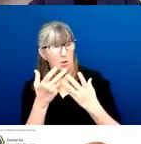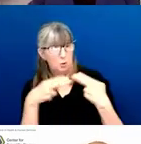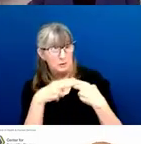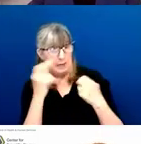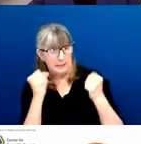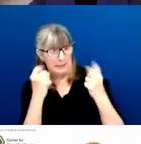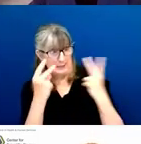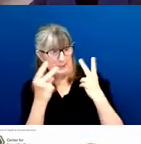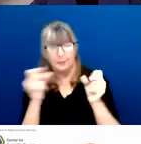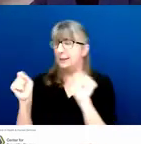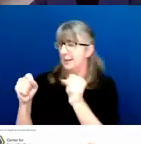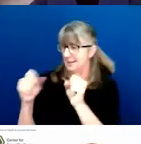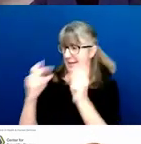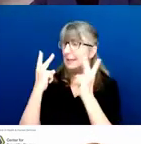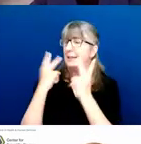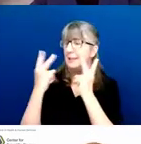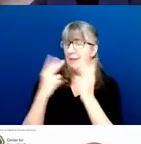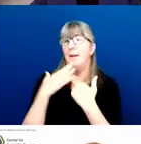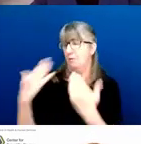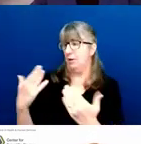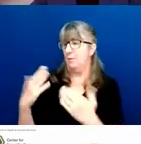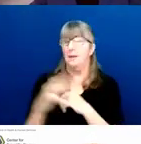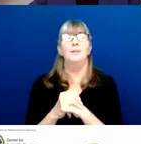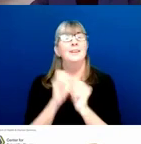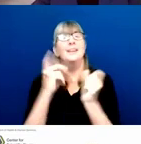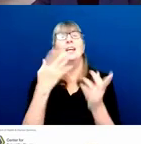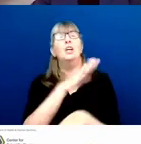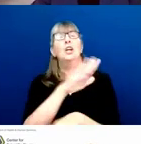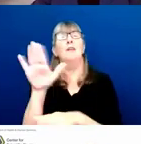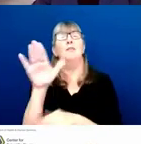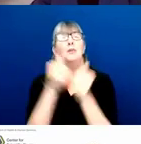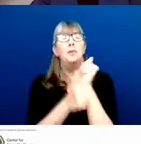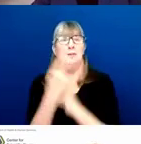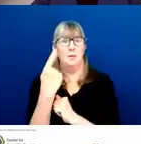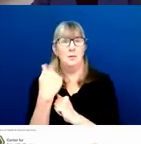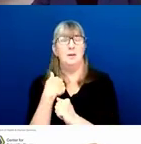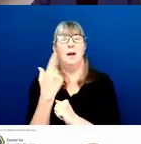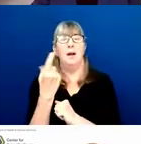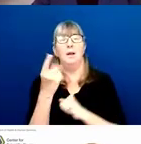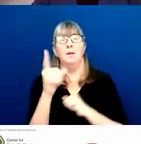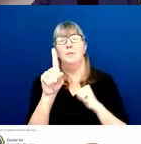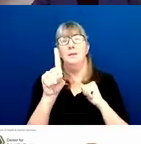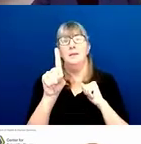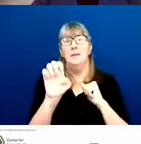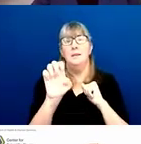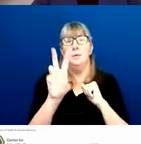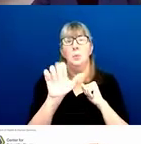Thank you very much. So good afternoon, everyone. My name's Duane Price. I am delighted to be representing